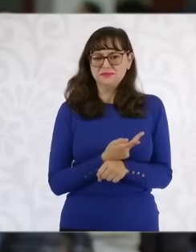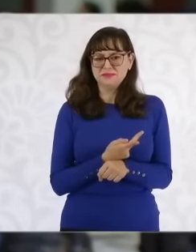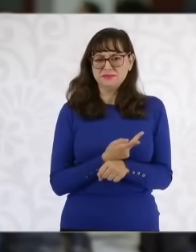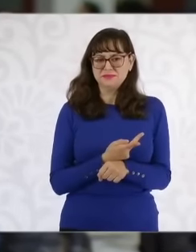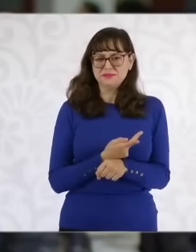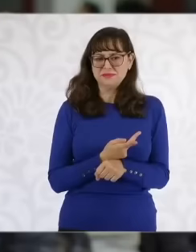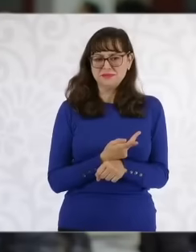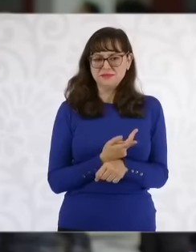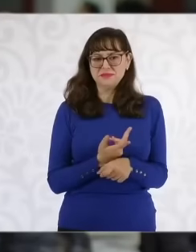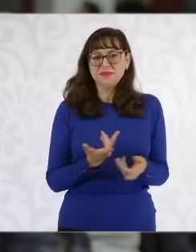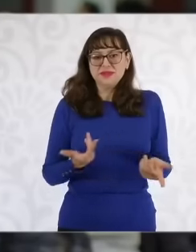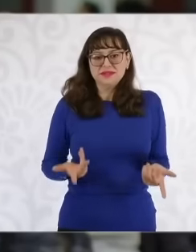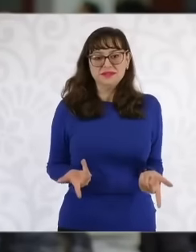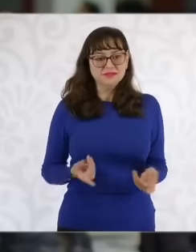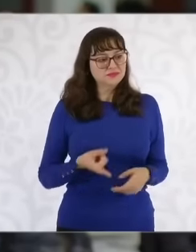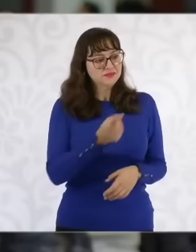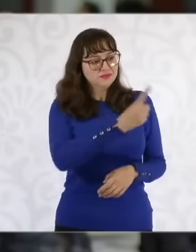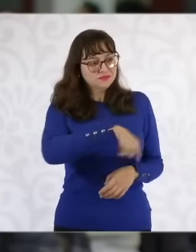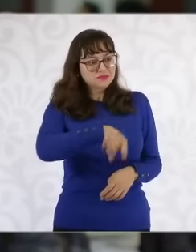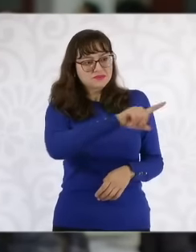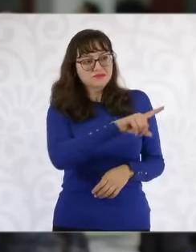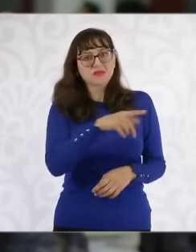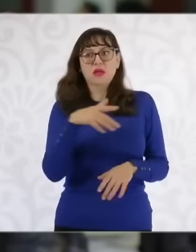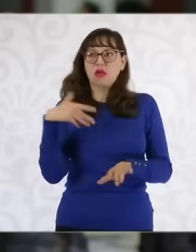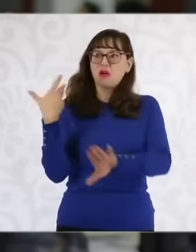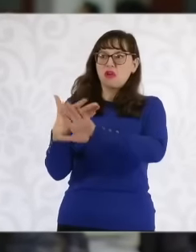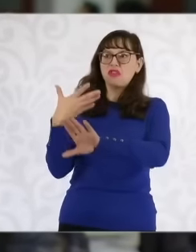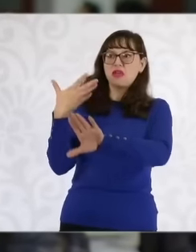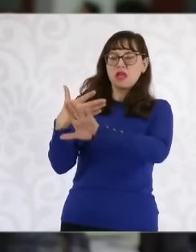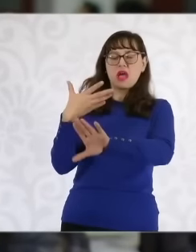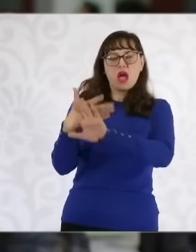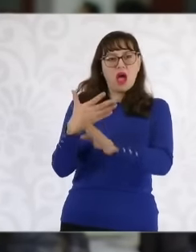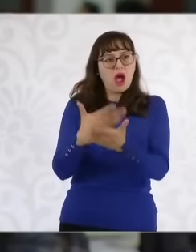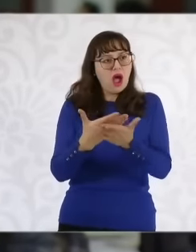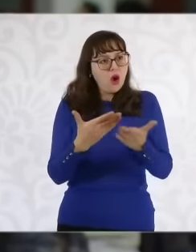in itself what for months was criticized about the judicial reform itself and the judicial law